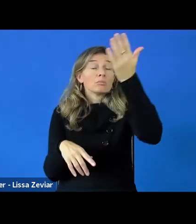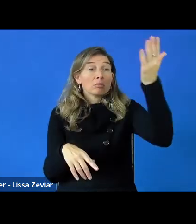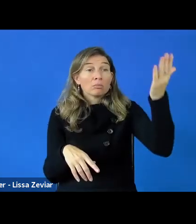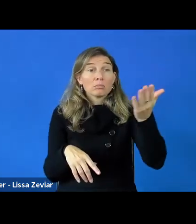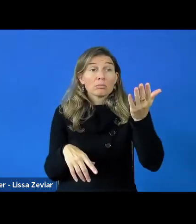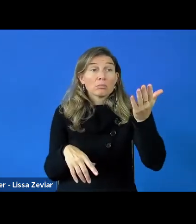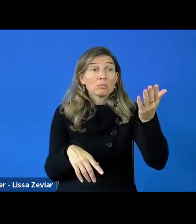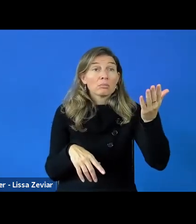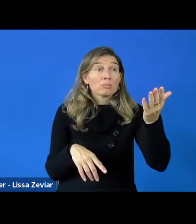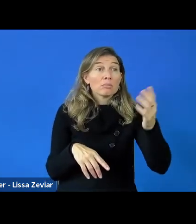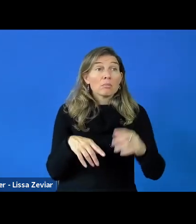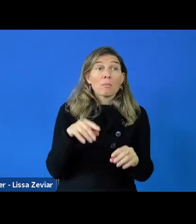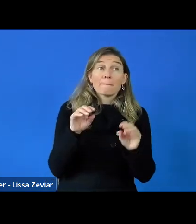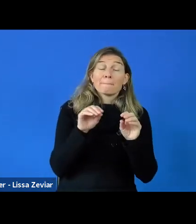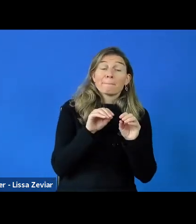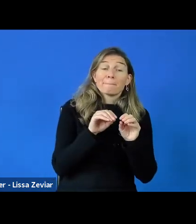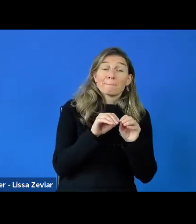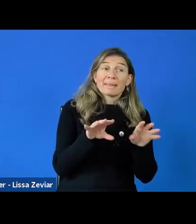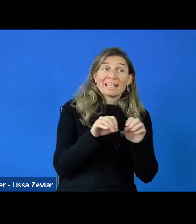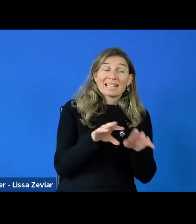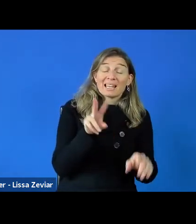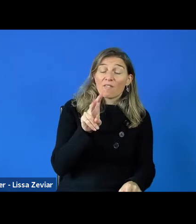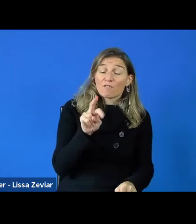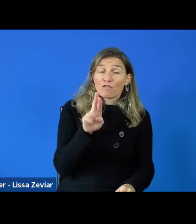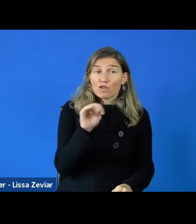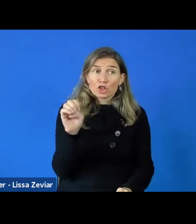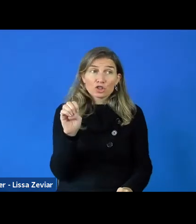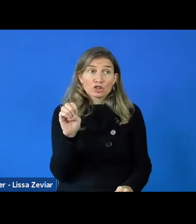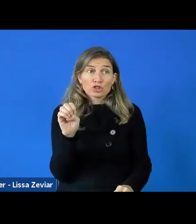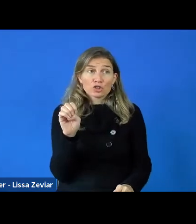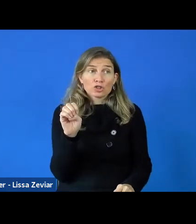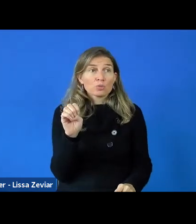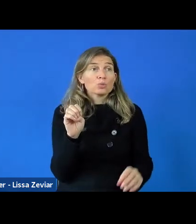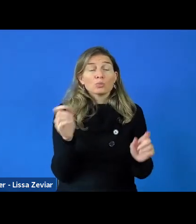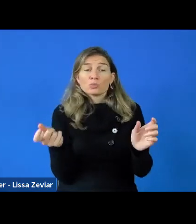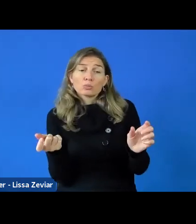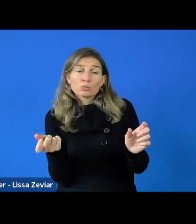Media verse, accessibility is only something we'll use